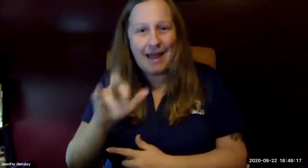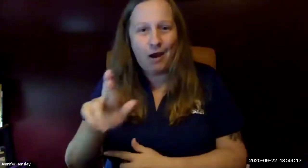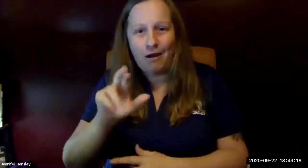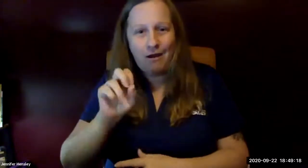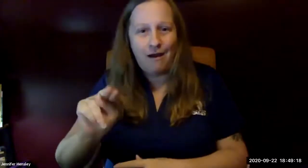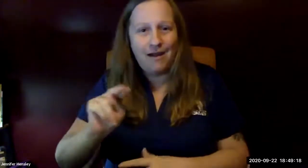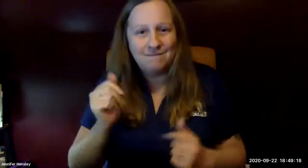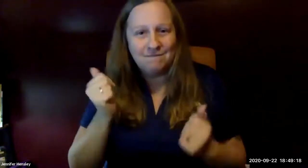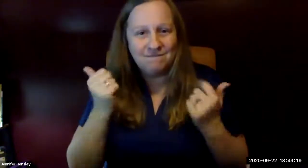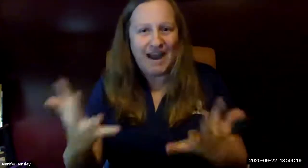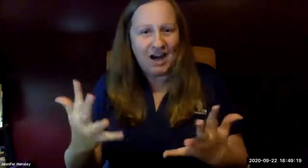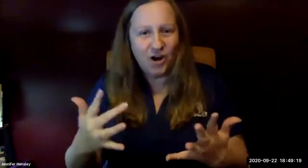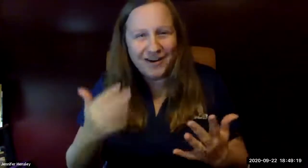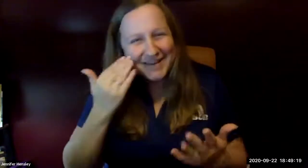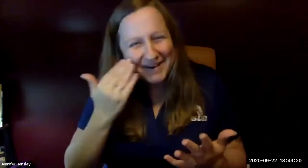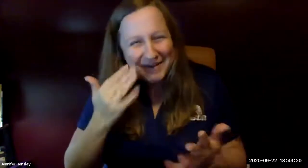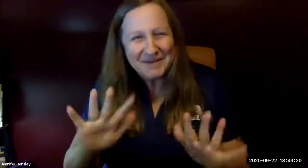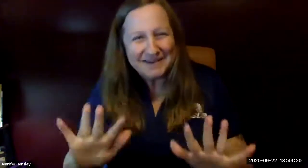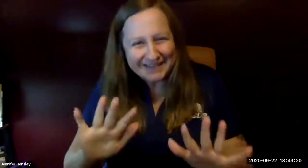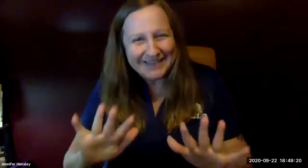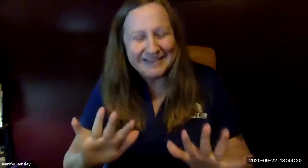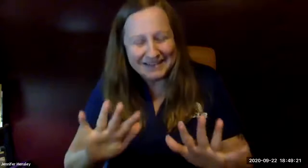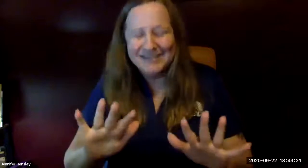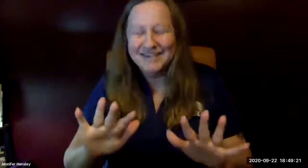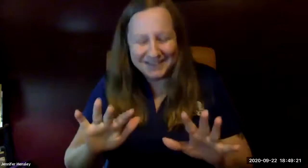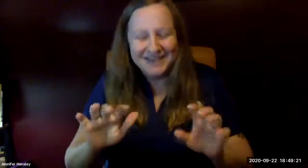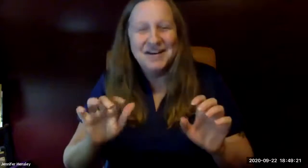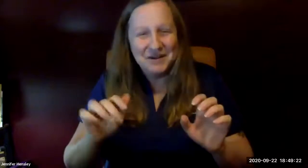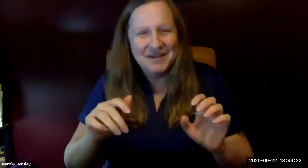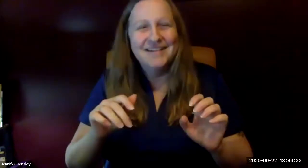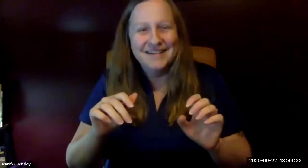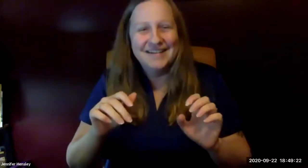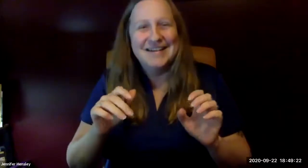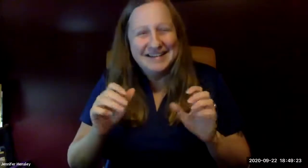in panic mode and